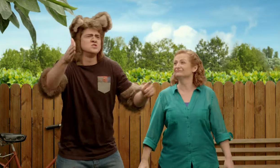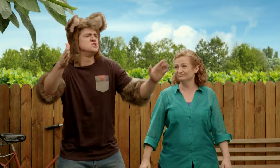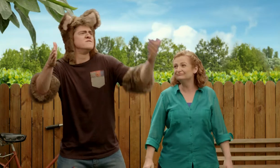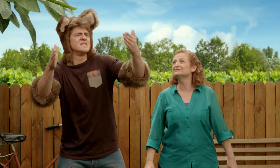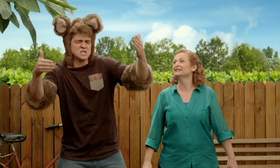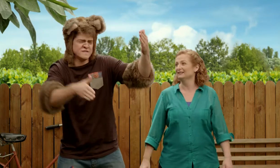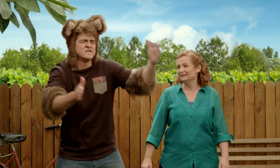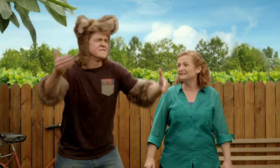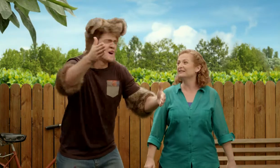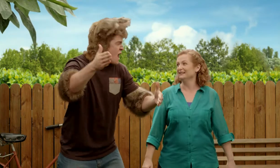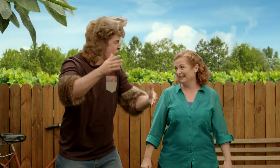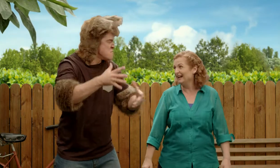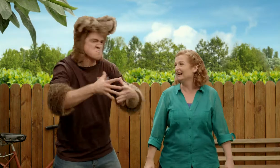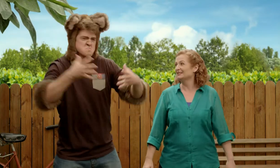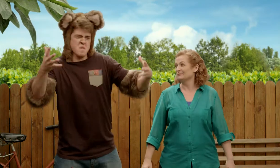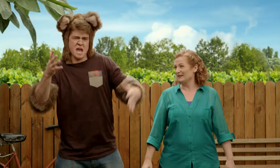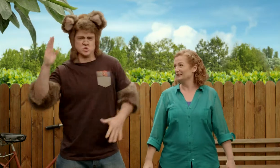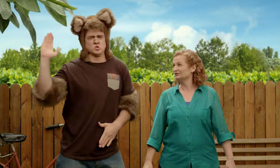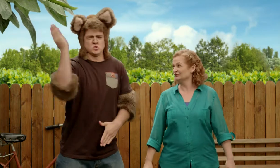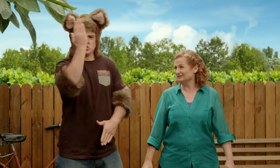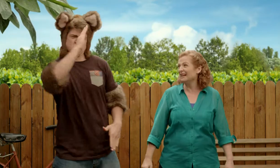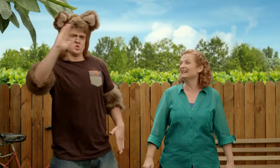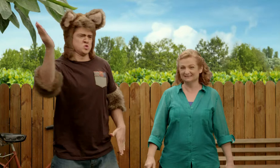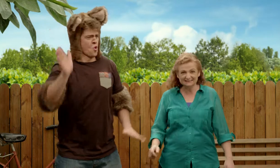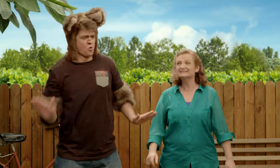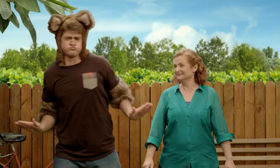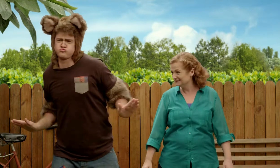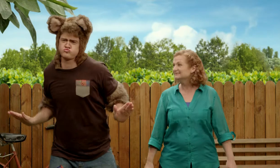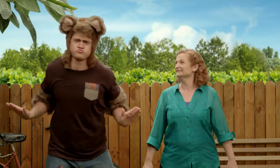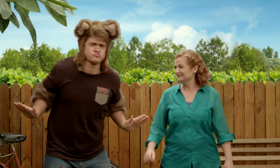of the fish swimming around and that big shark?